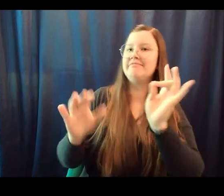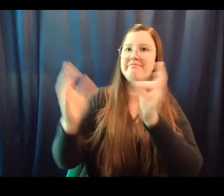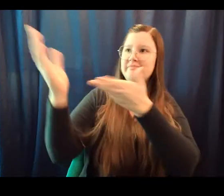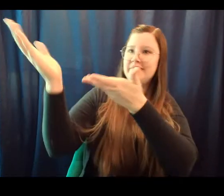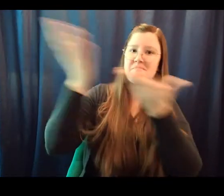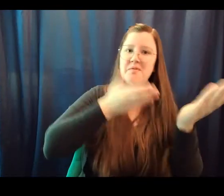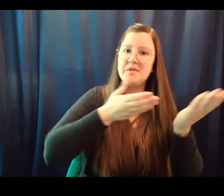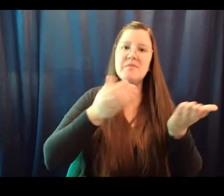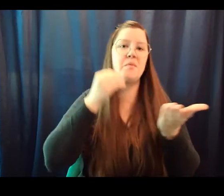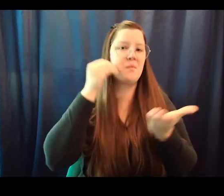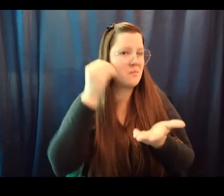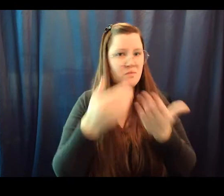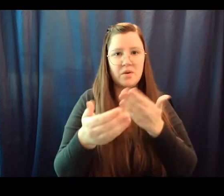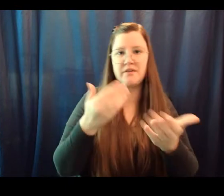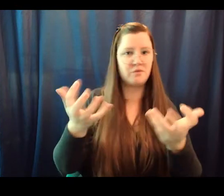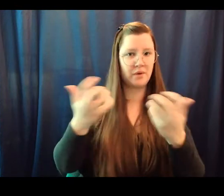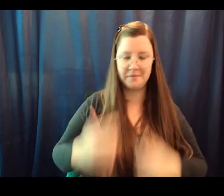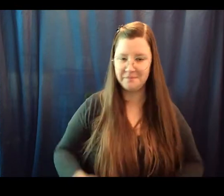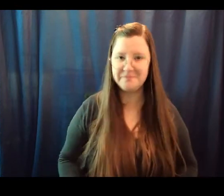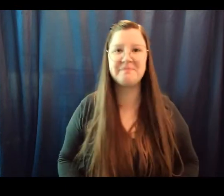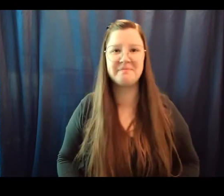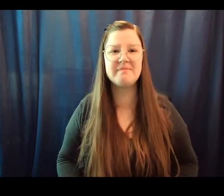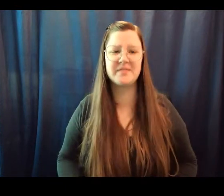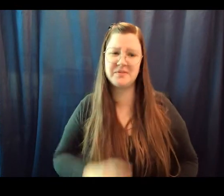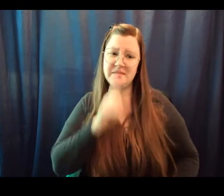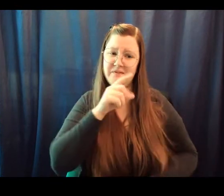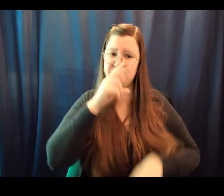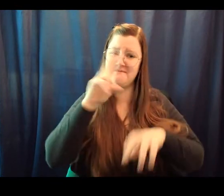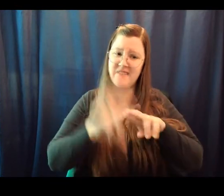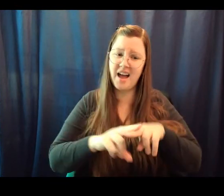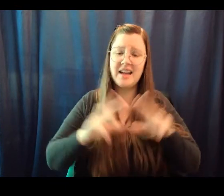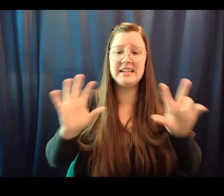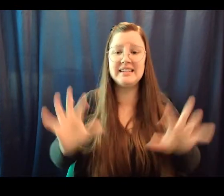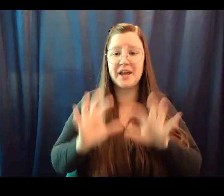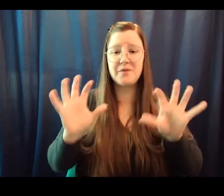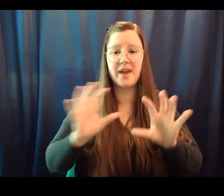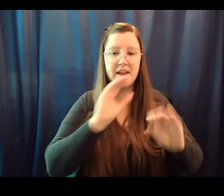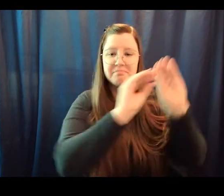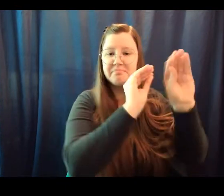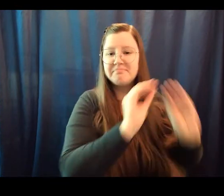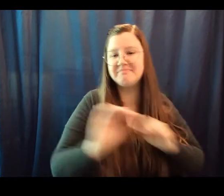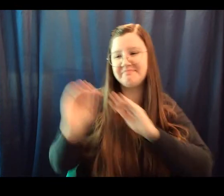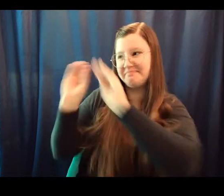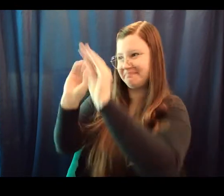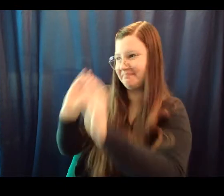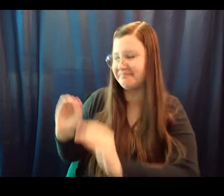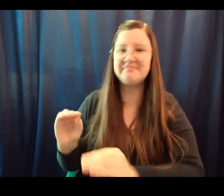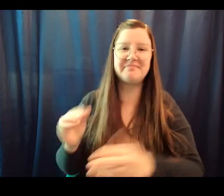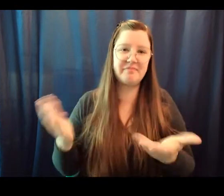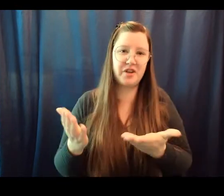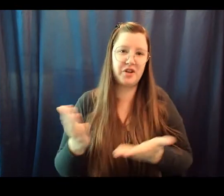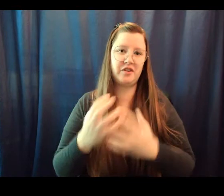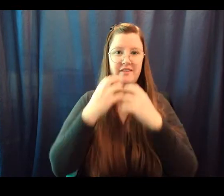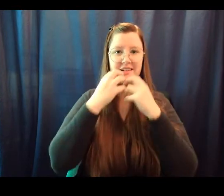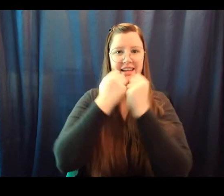So it's really been a fun situation decorating here in Care Week and we're really hopeful that